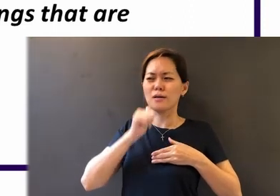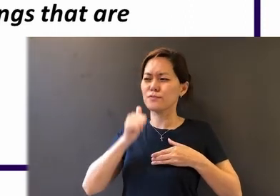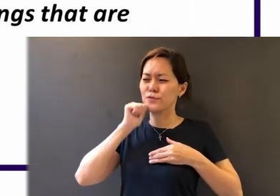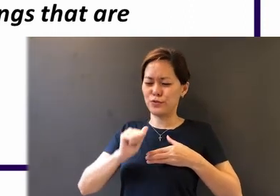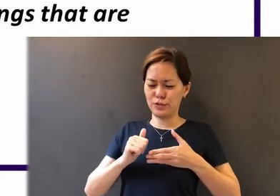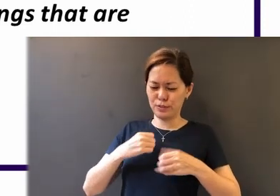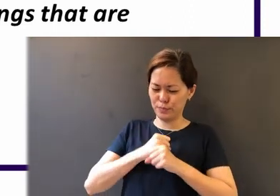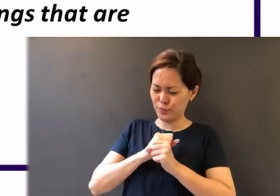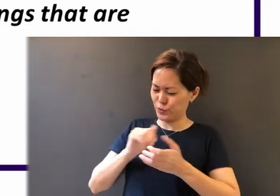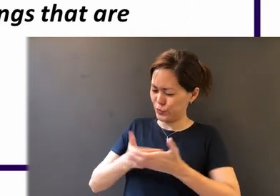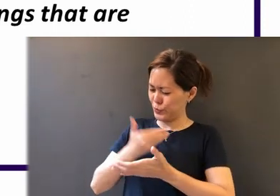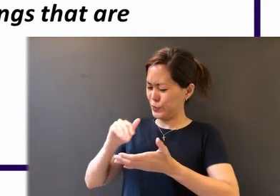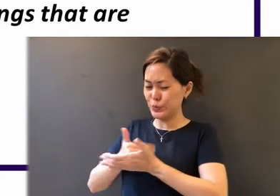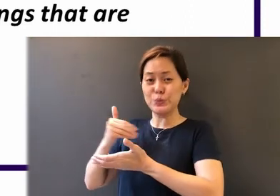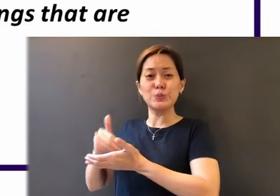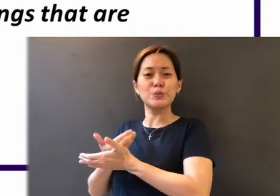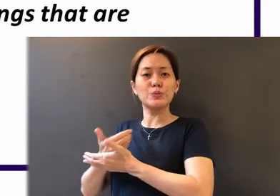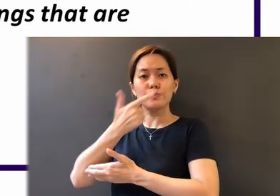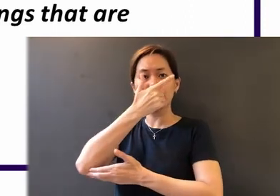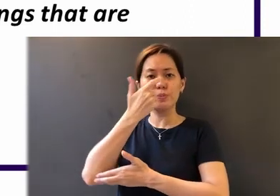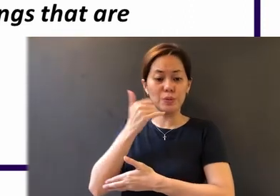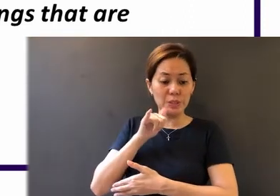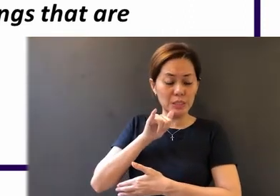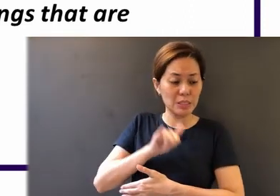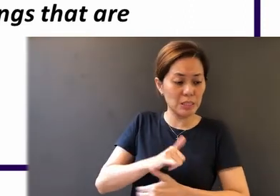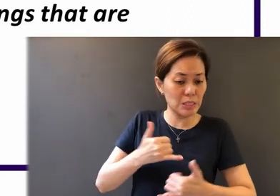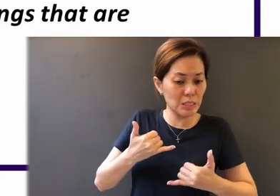day. For this current light momentary